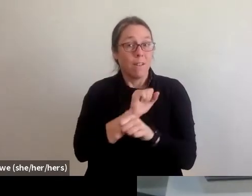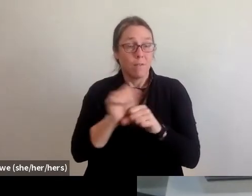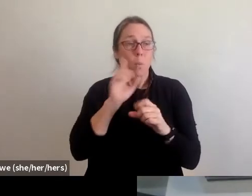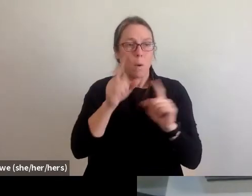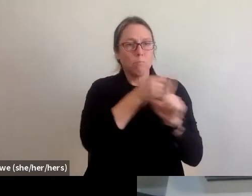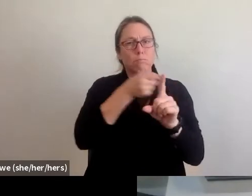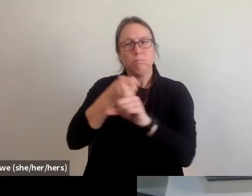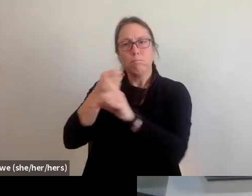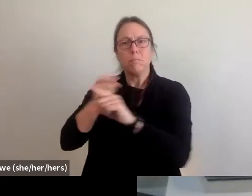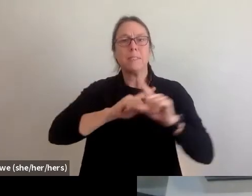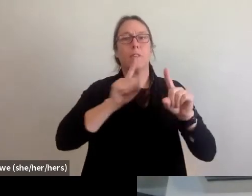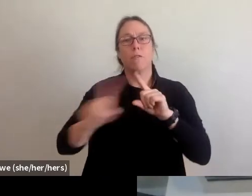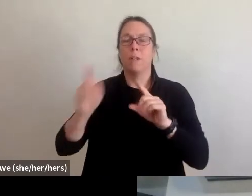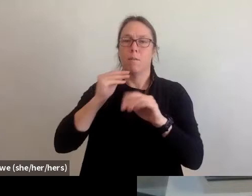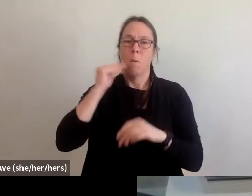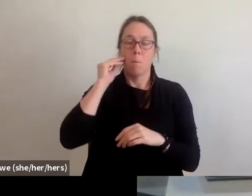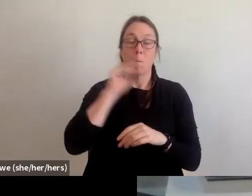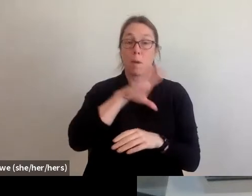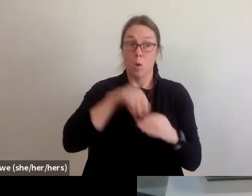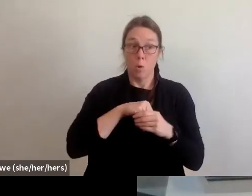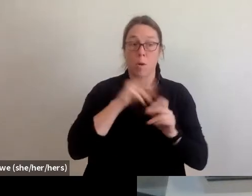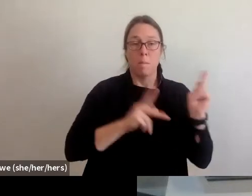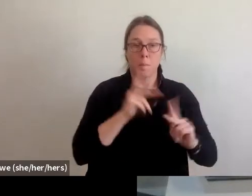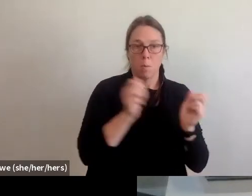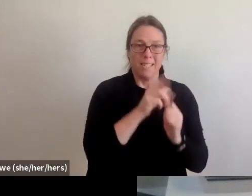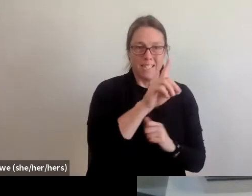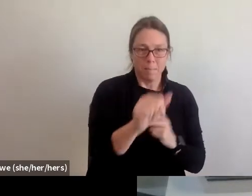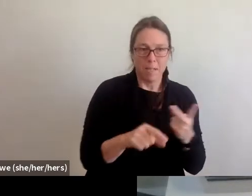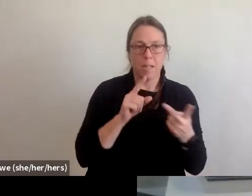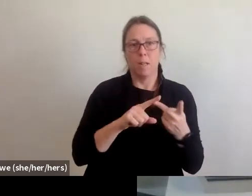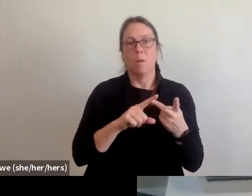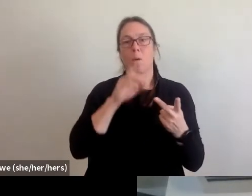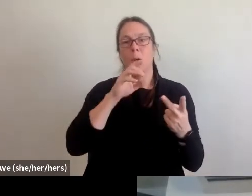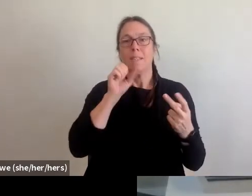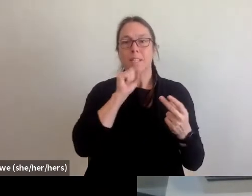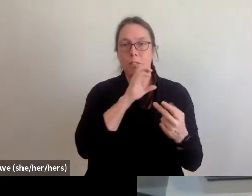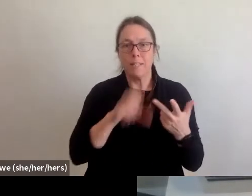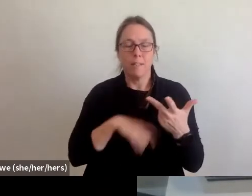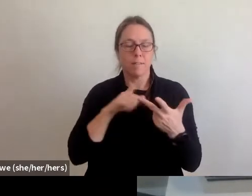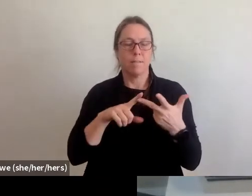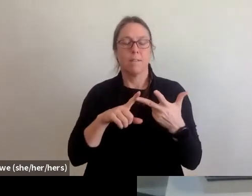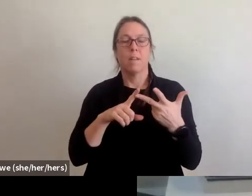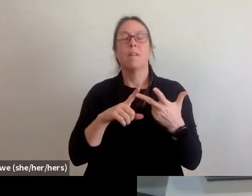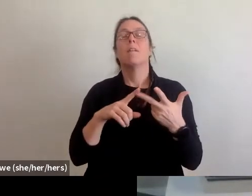including the lowest income seniors, folks with disabilities, families with children, veterans,